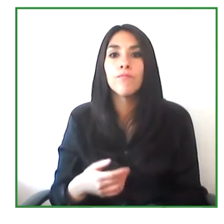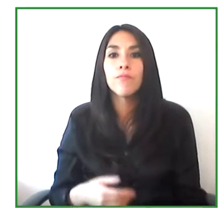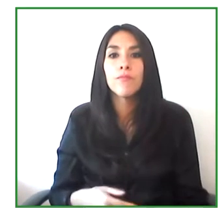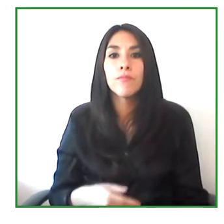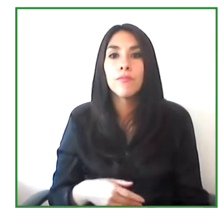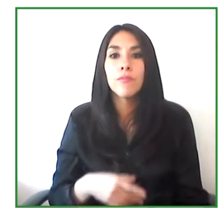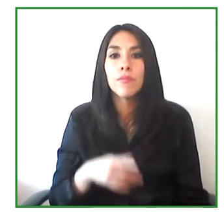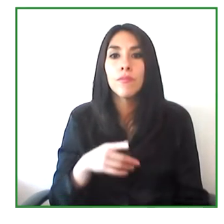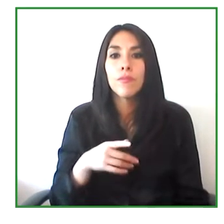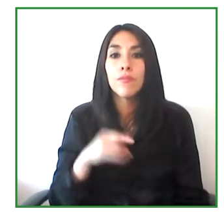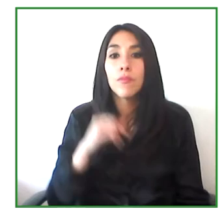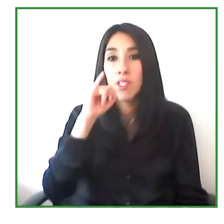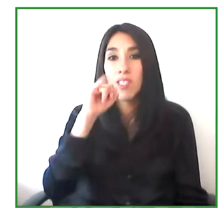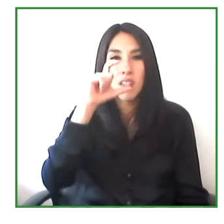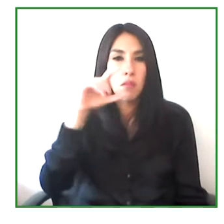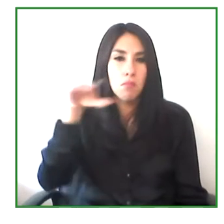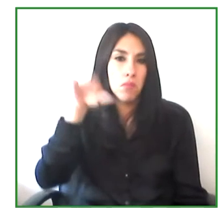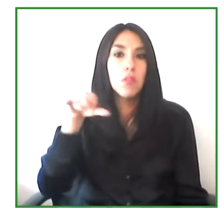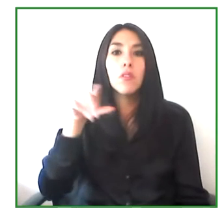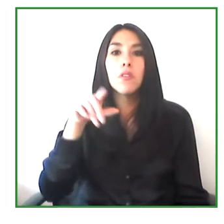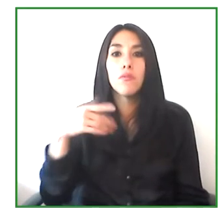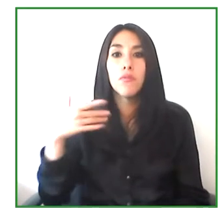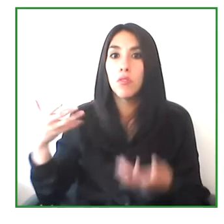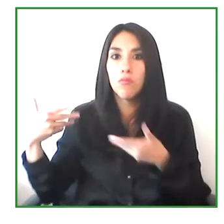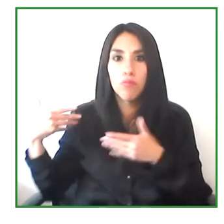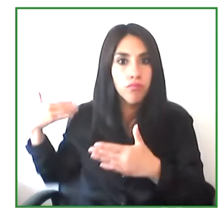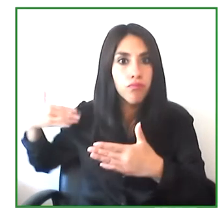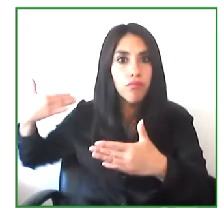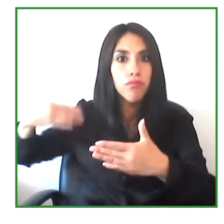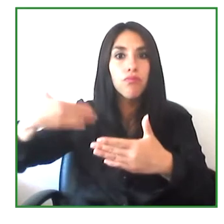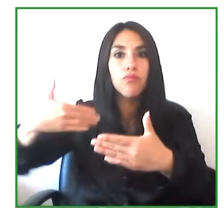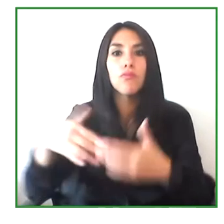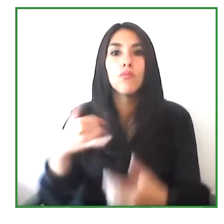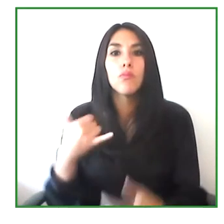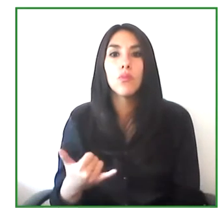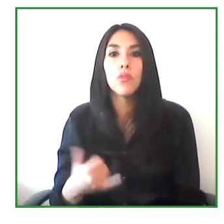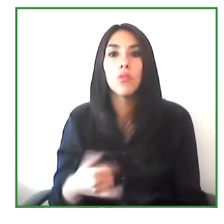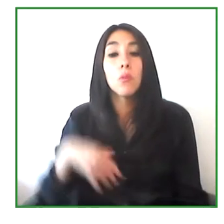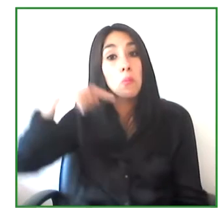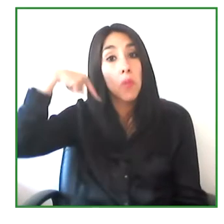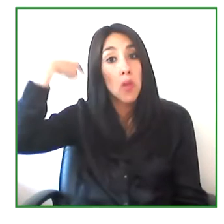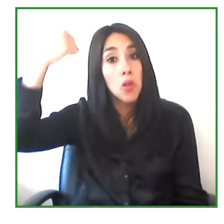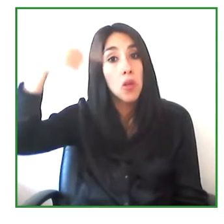so that. In. 2000s we are.